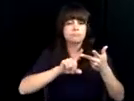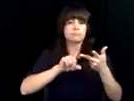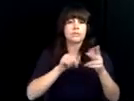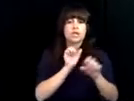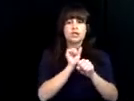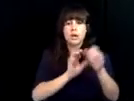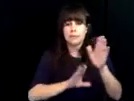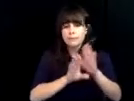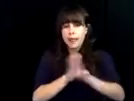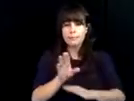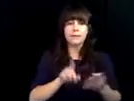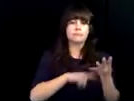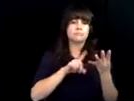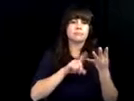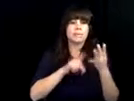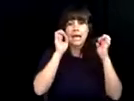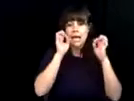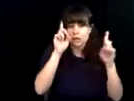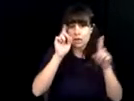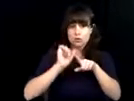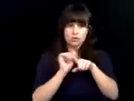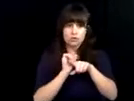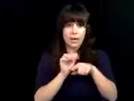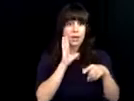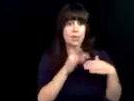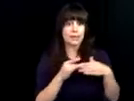guidance and counseling, career exploration, job